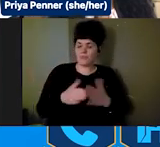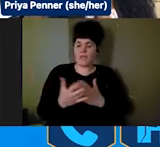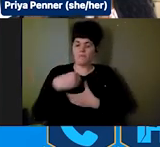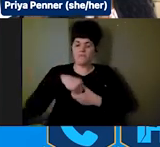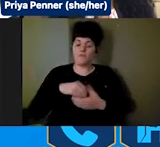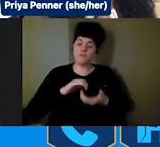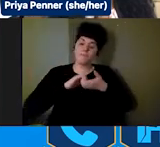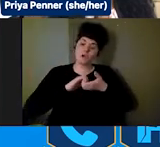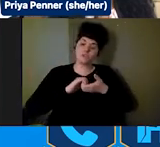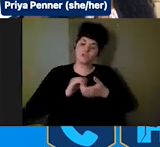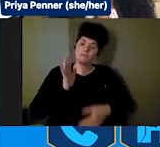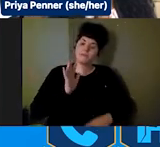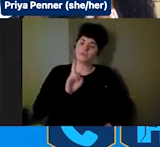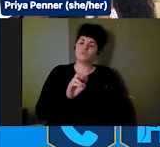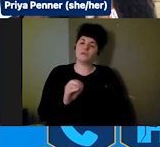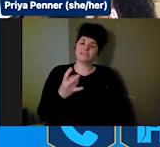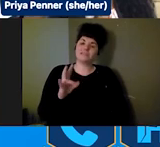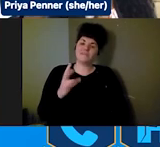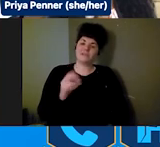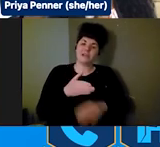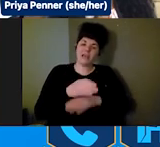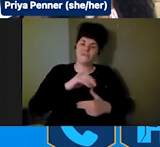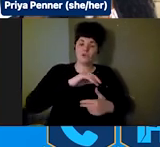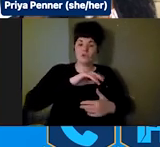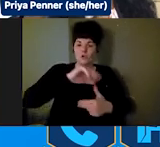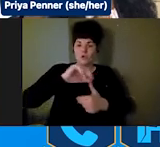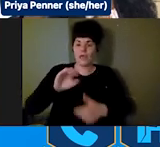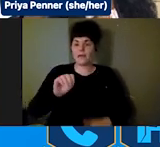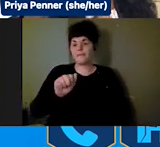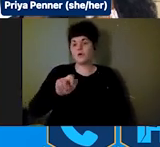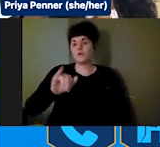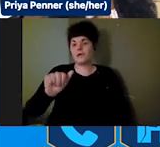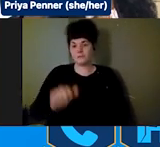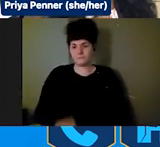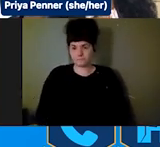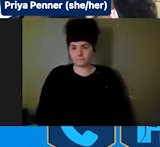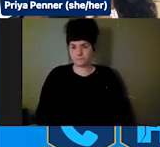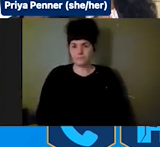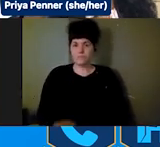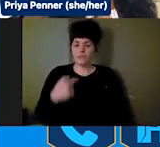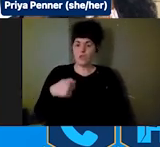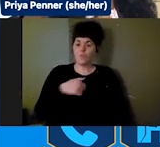following Hurricane Maria, where we were deployed to Puerto Rico for three weeks,